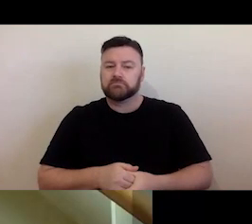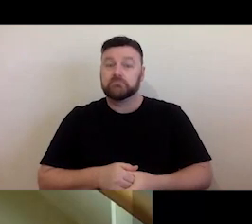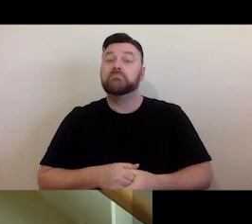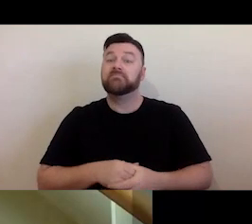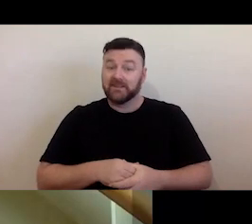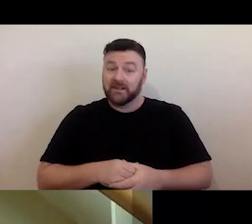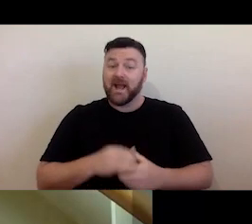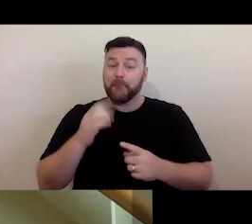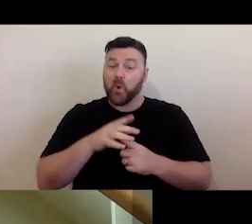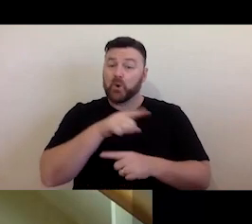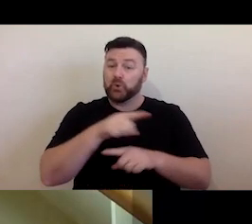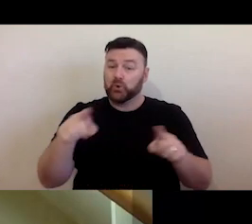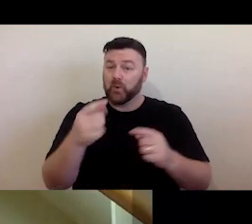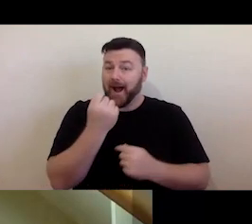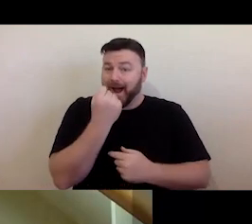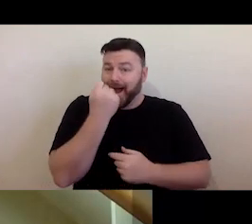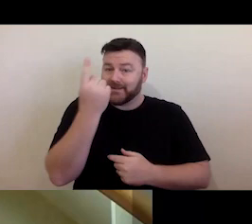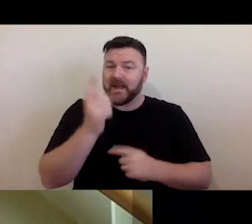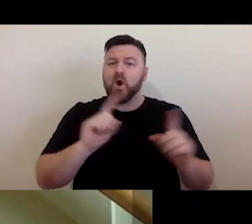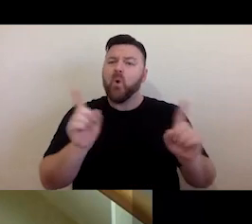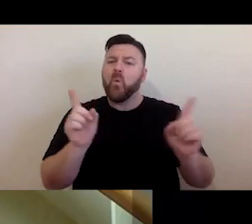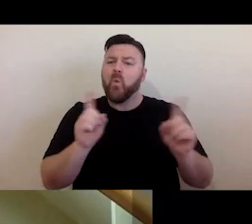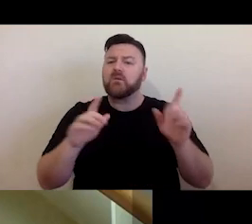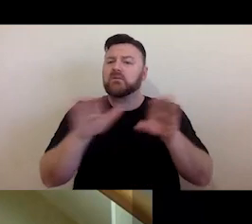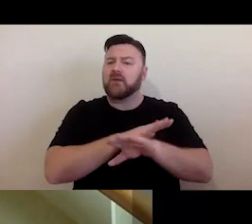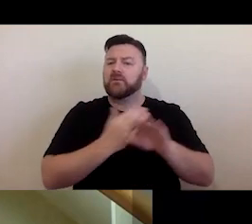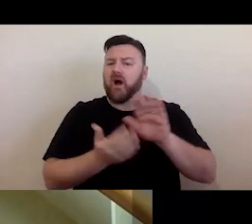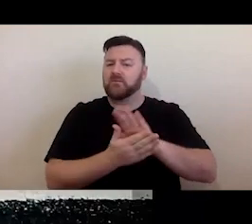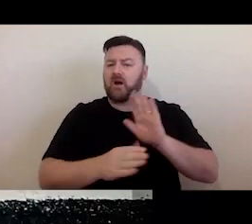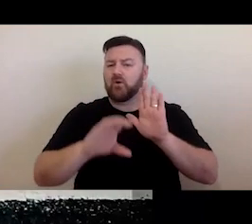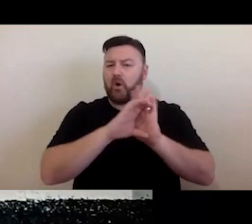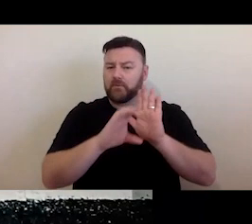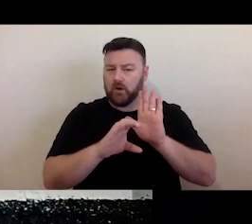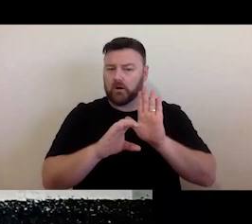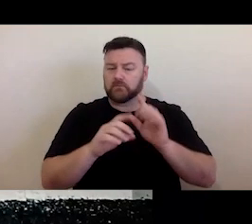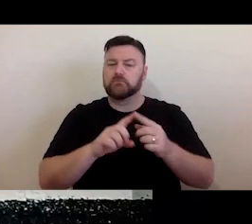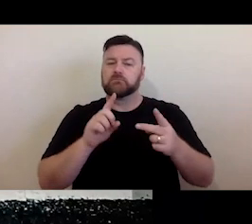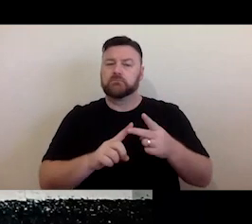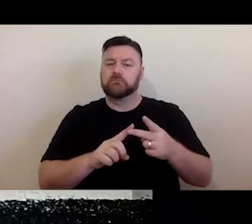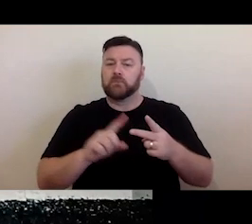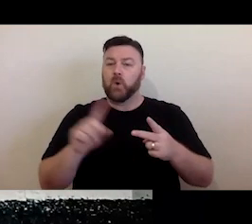material is protected by copyright, what uses are restricted by it, and